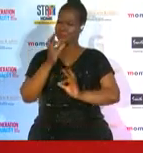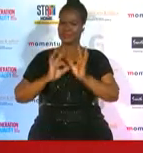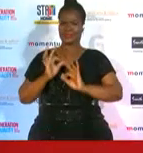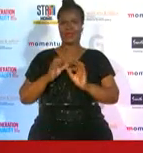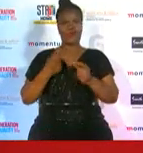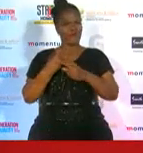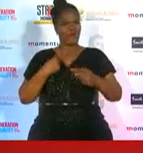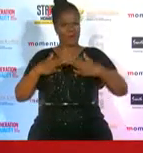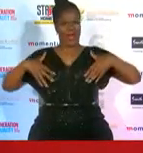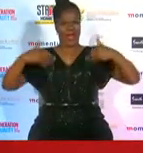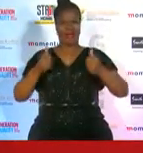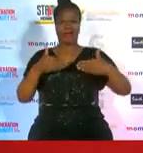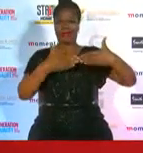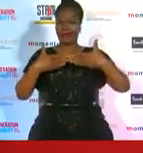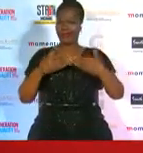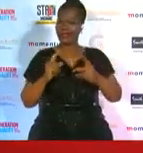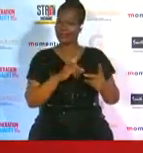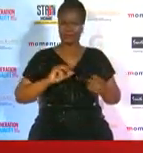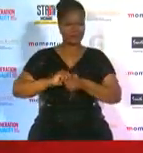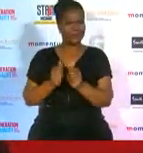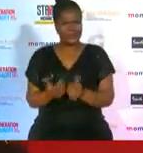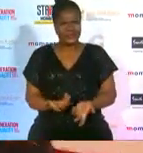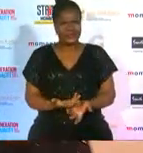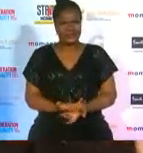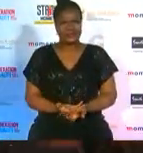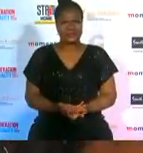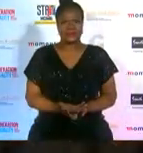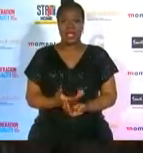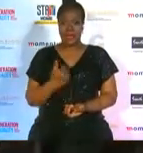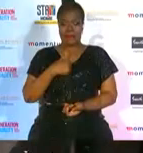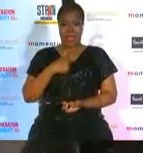into sport thank you so much um so i was in healthcare for five years